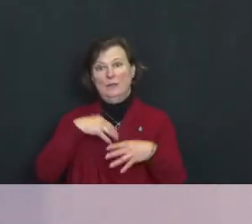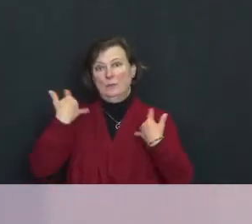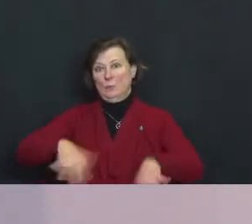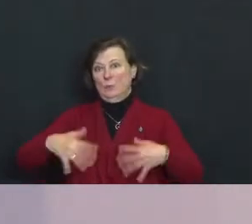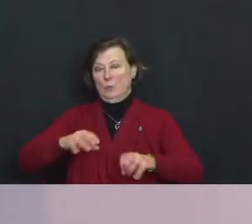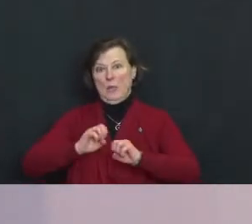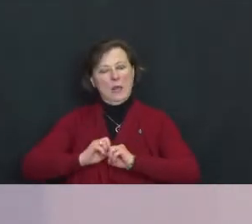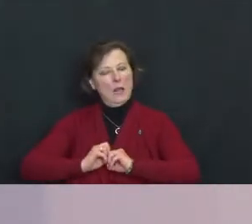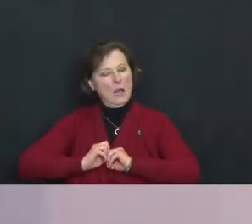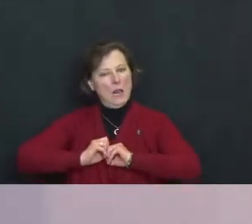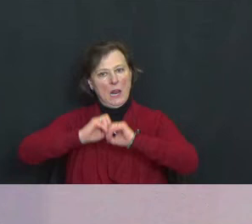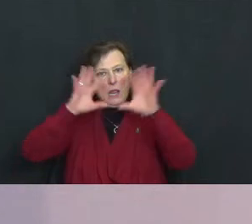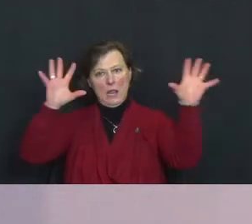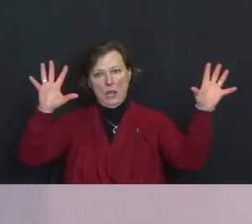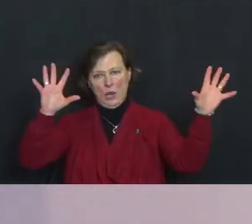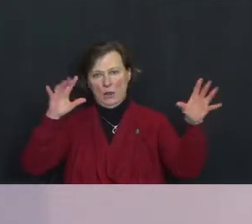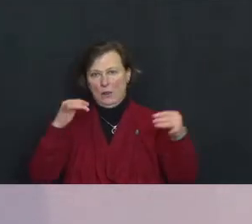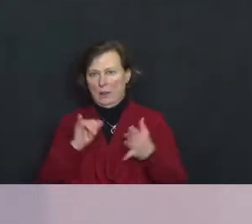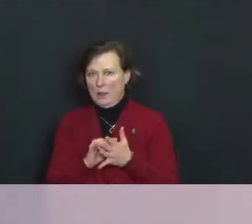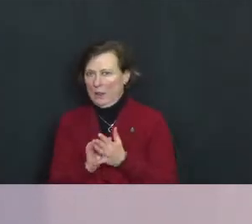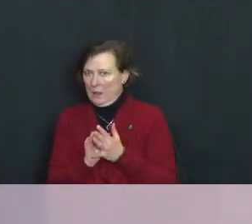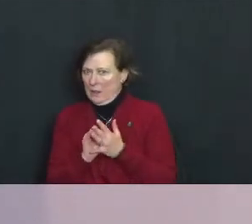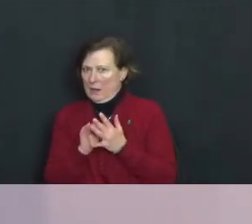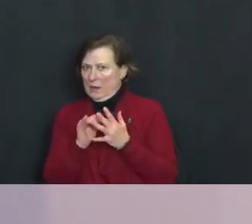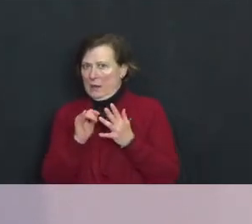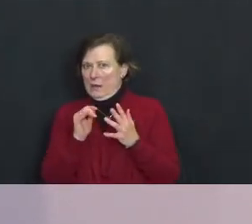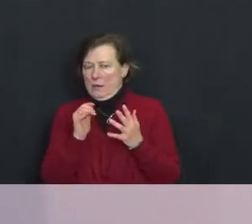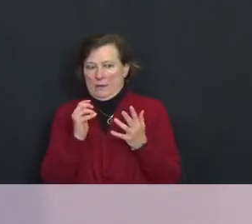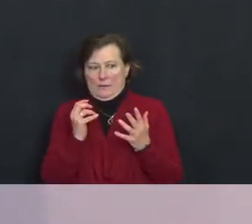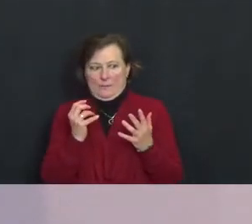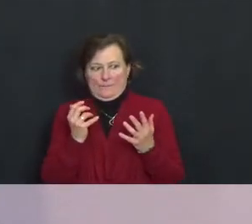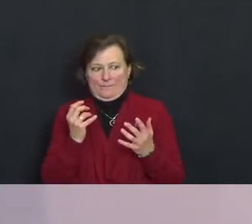perils of polarization.